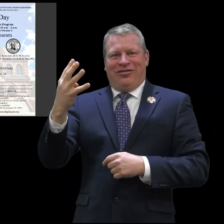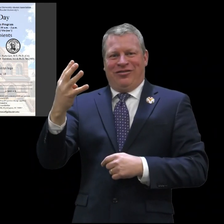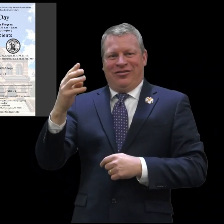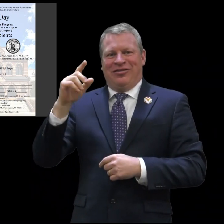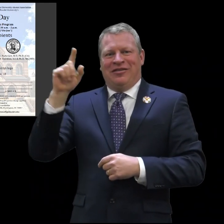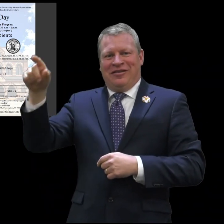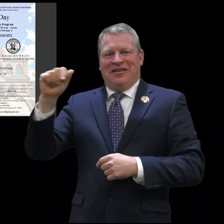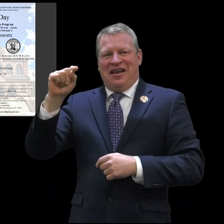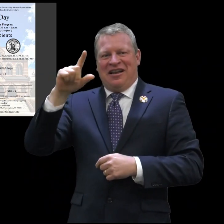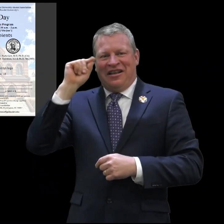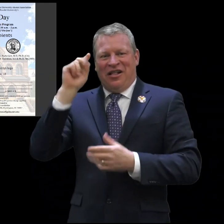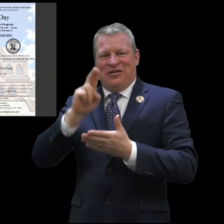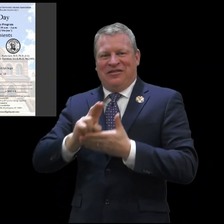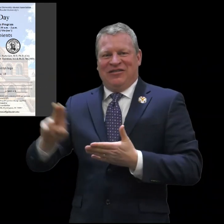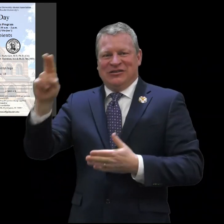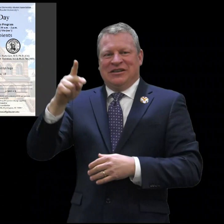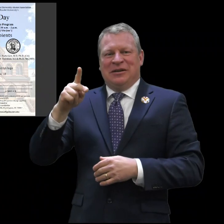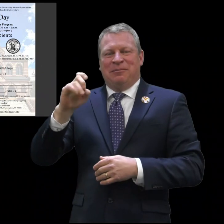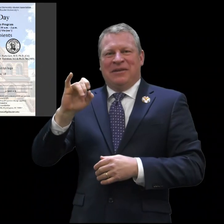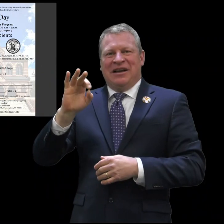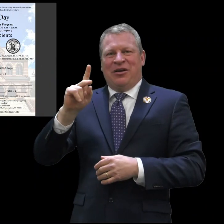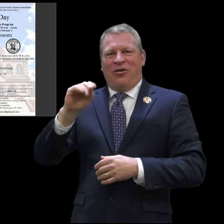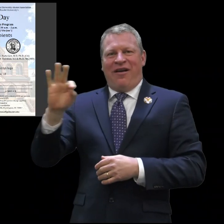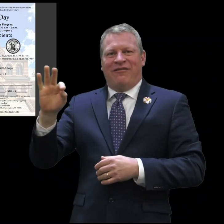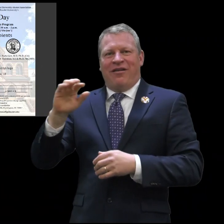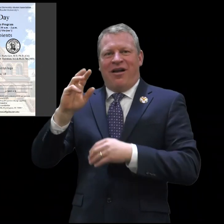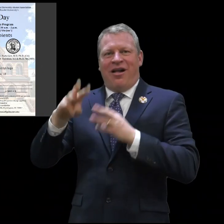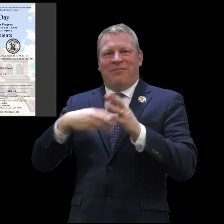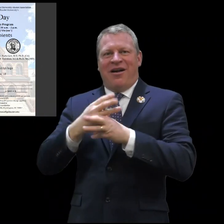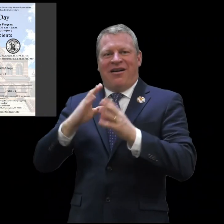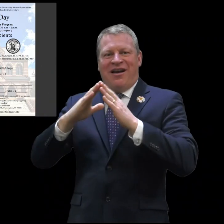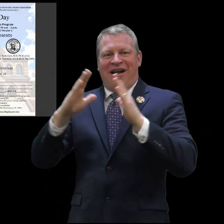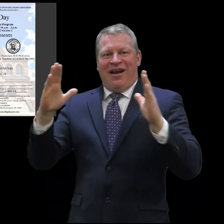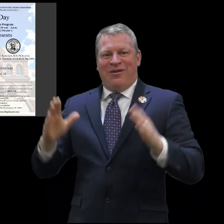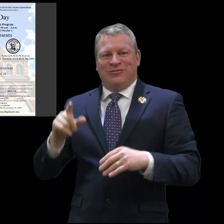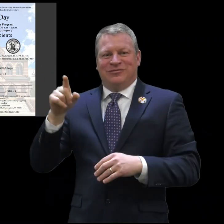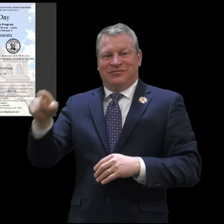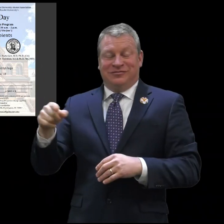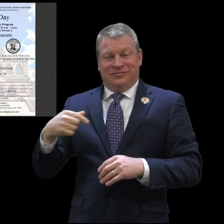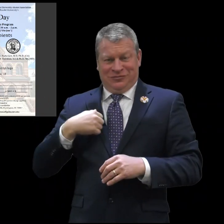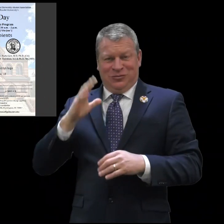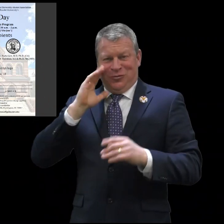Gallaudet University at the pica Alumni House. I'll be heading down there